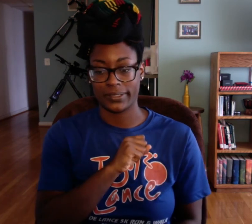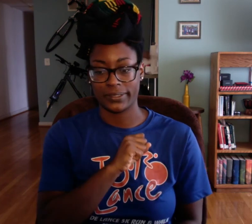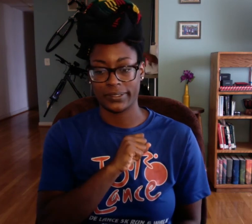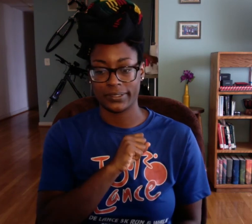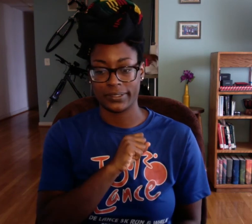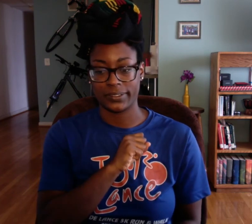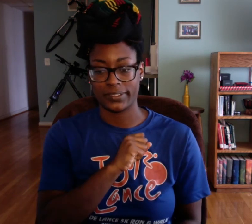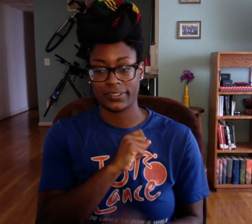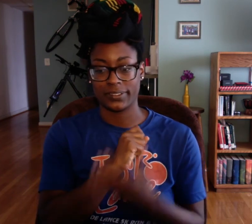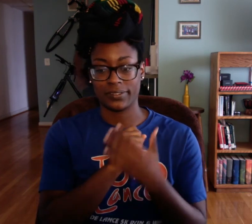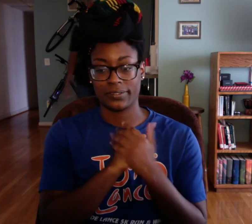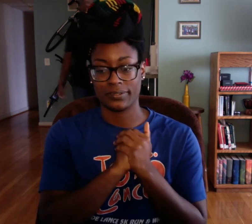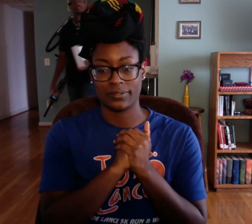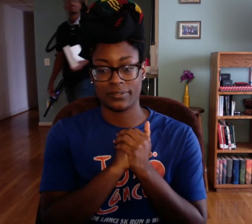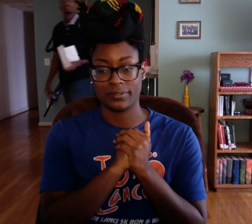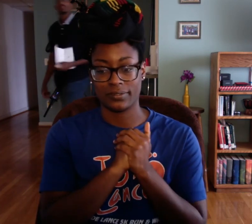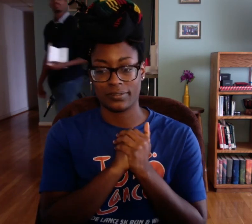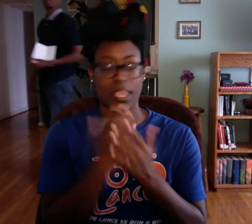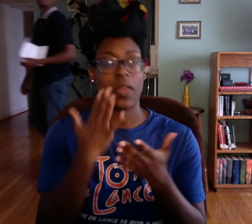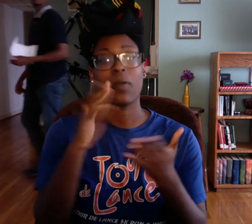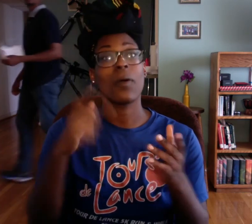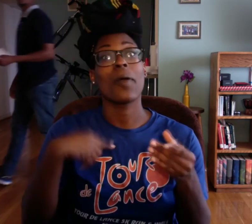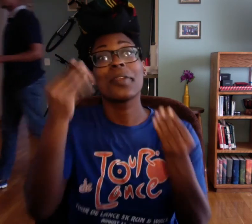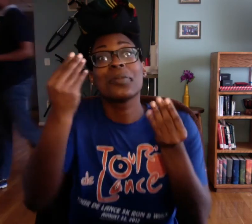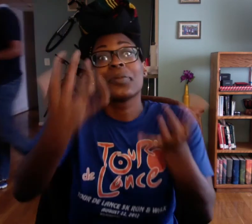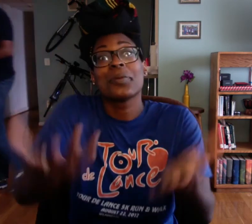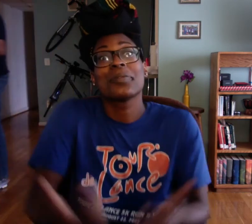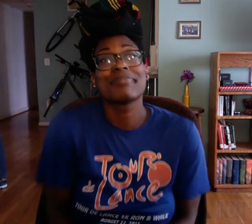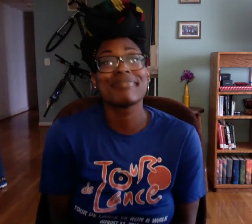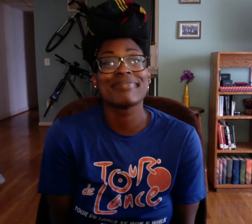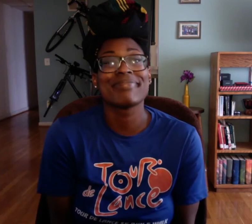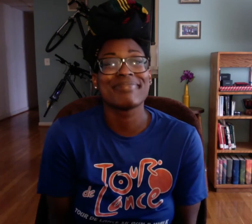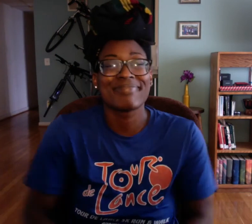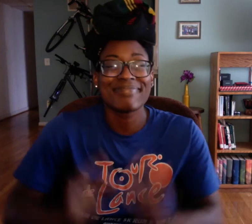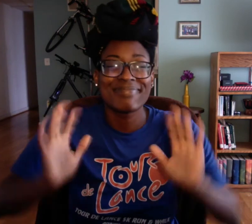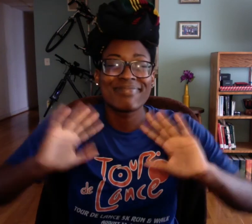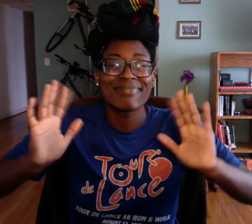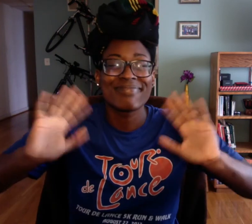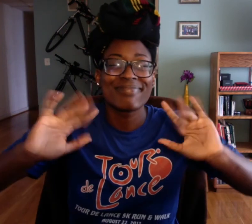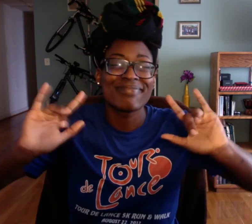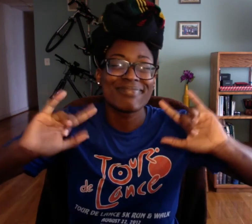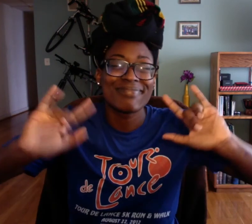I haven't decided yet so I gueeeess, I dunno, I'll let you know. Bye!